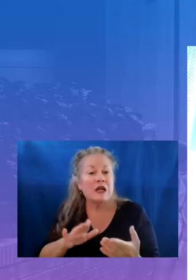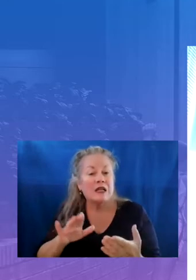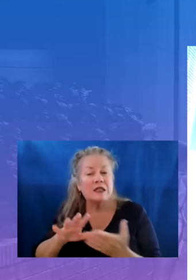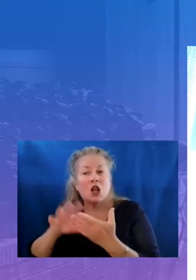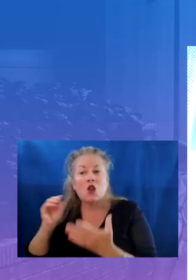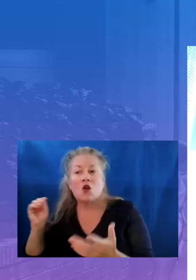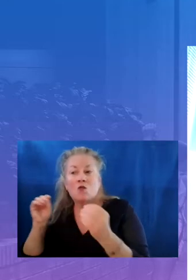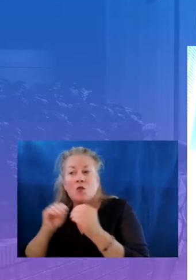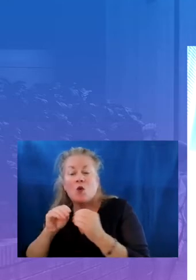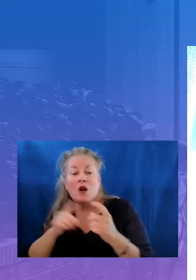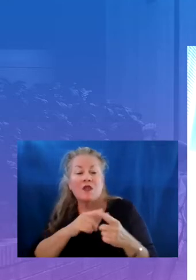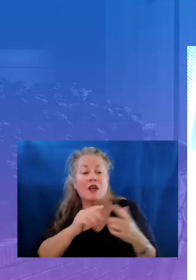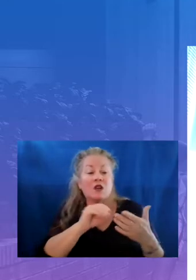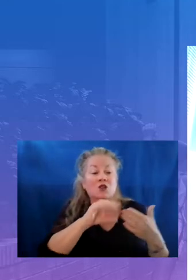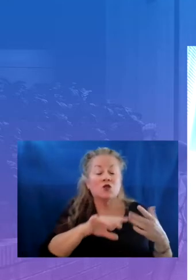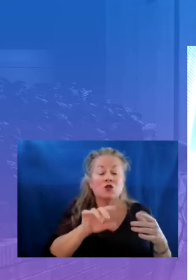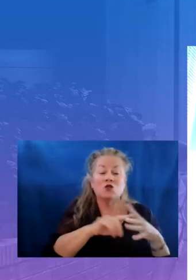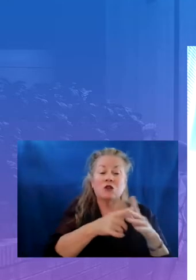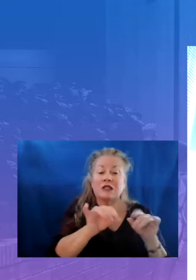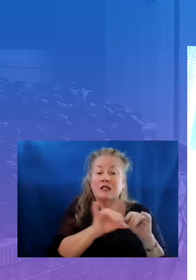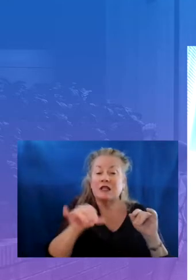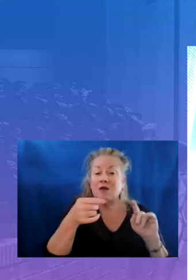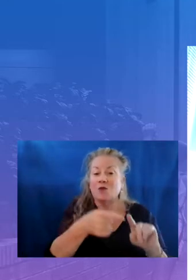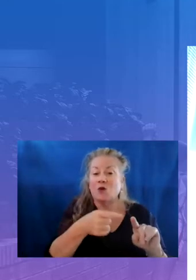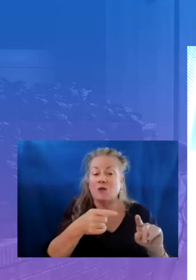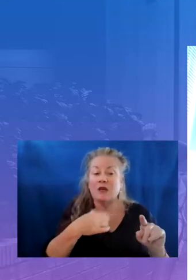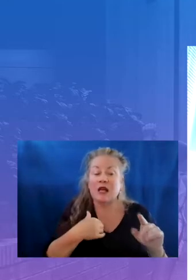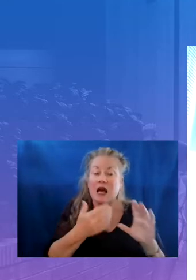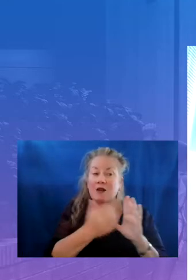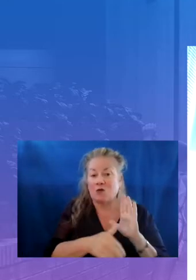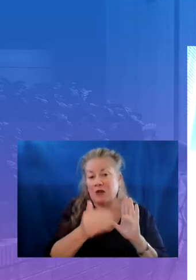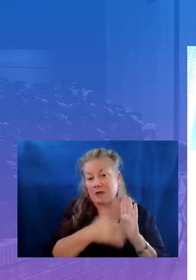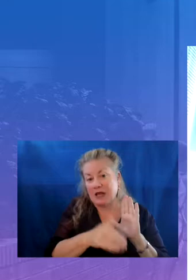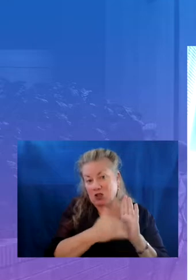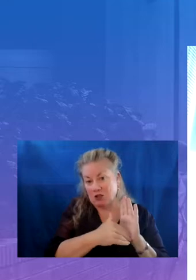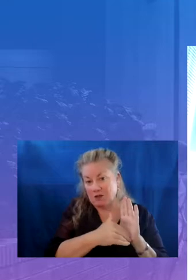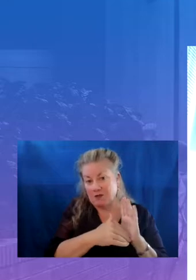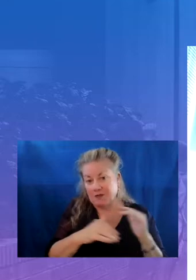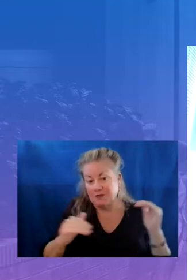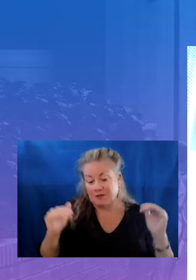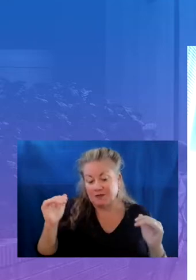at the same point but experienced remediation instead to support learning acceleration schools